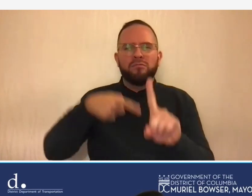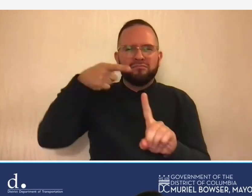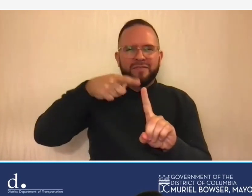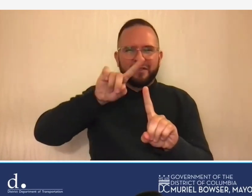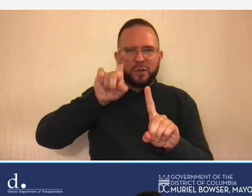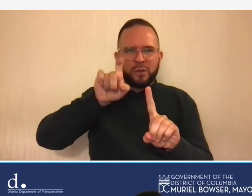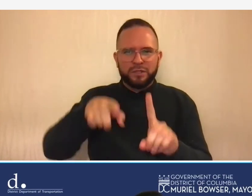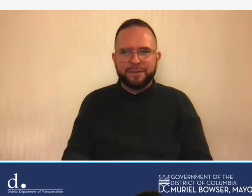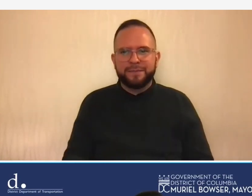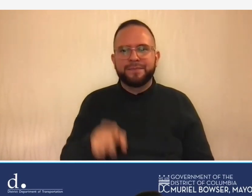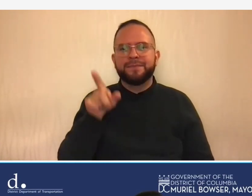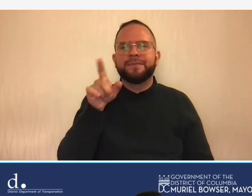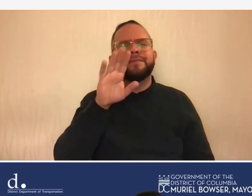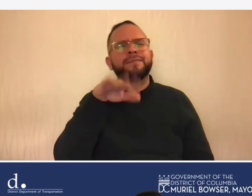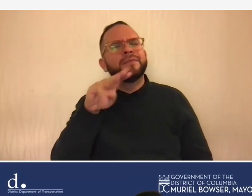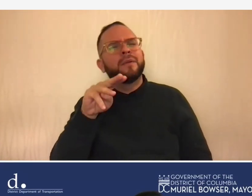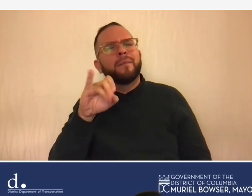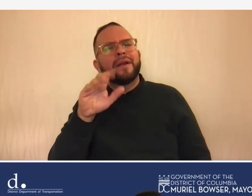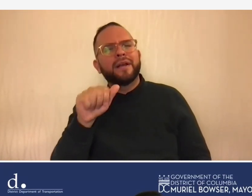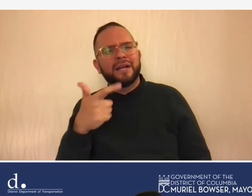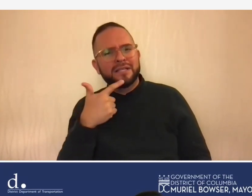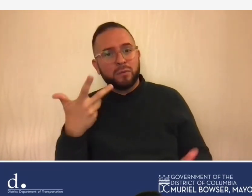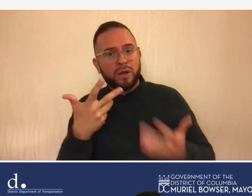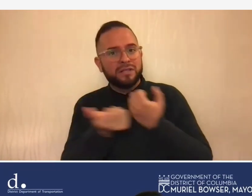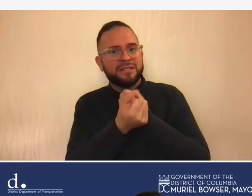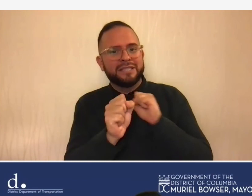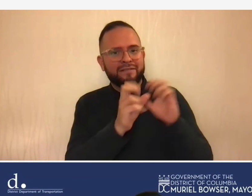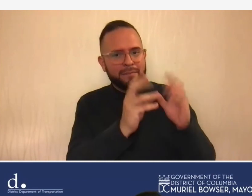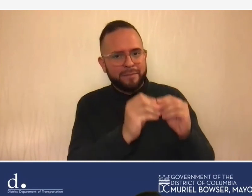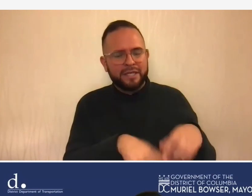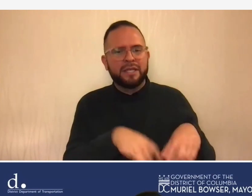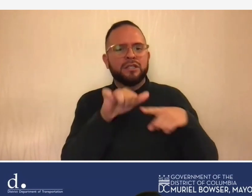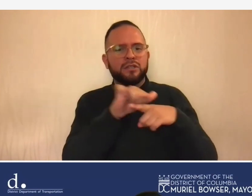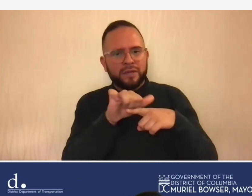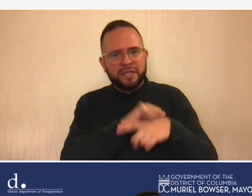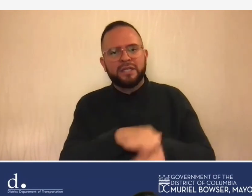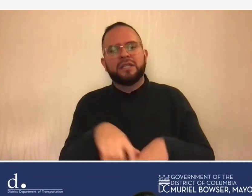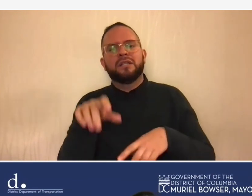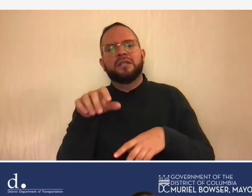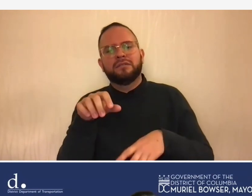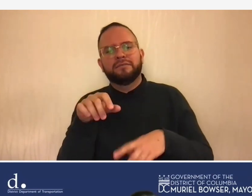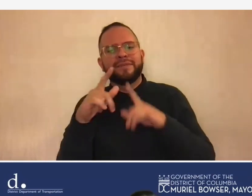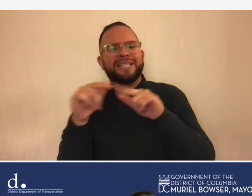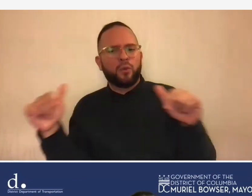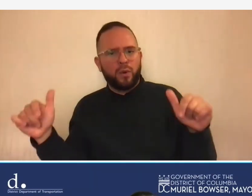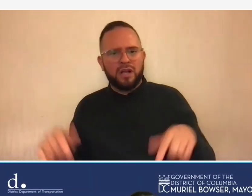looks like they put um as a follow-up safety meeting training et cetera oh yes okay so yeah